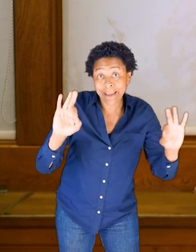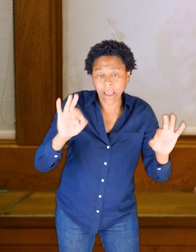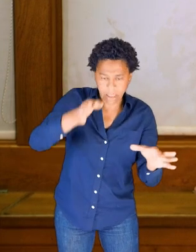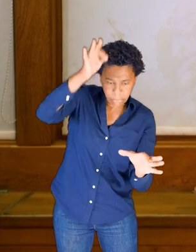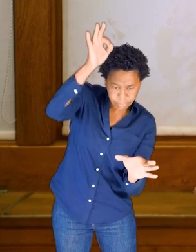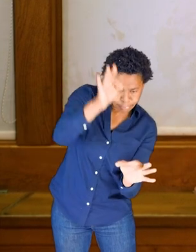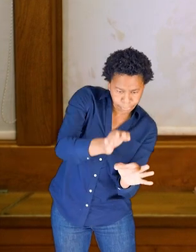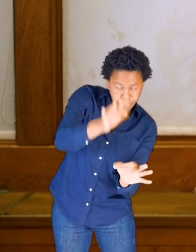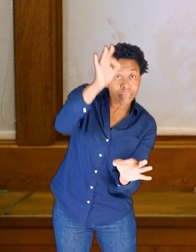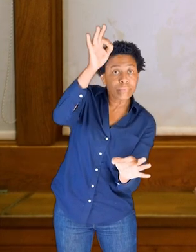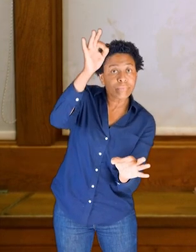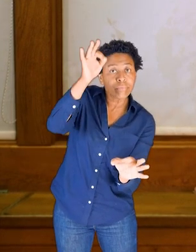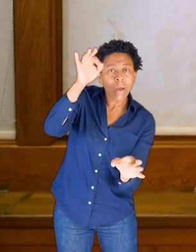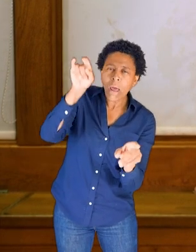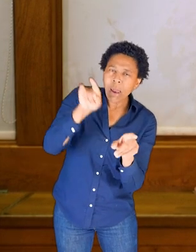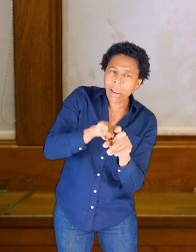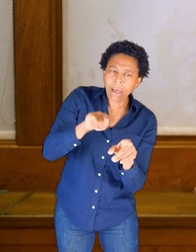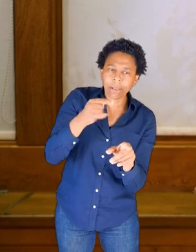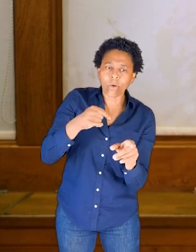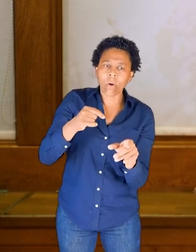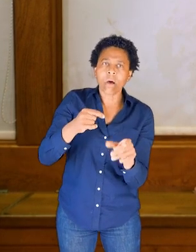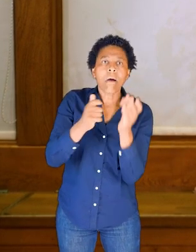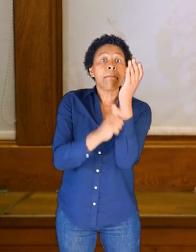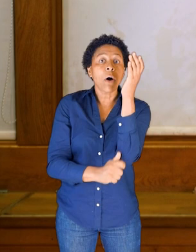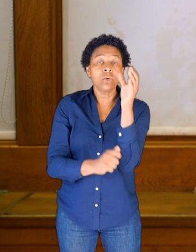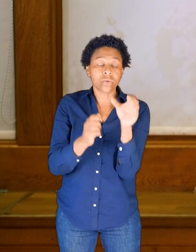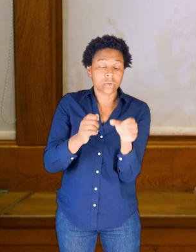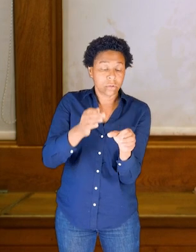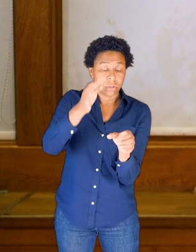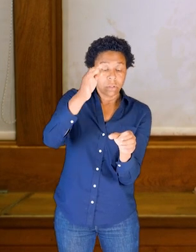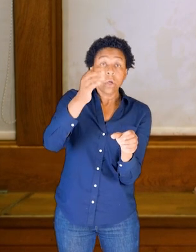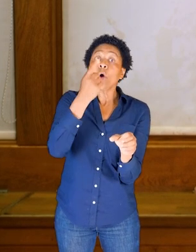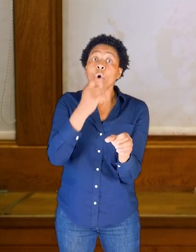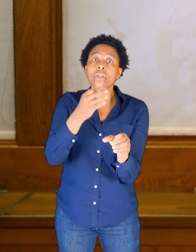your glass of water, as if your long bones or any bones